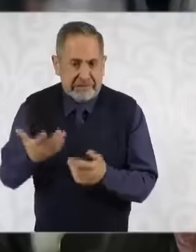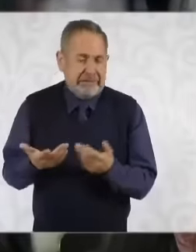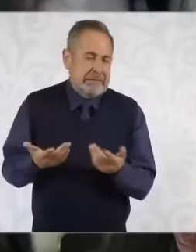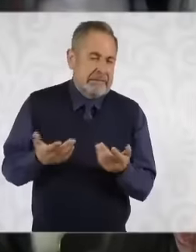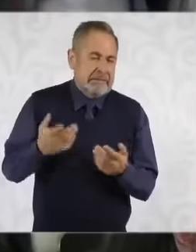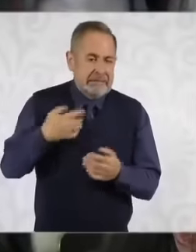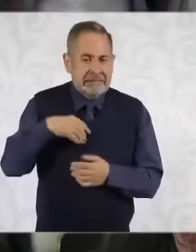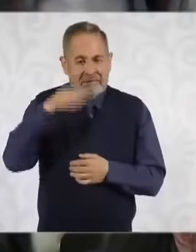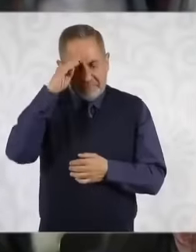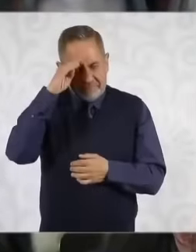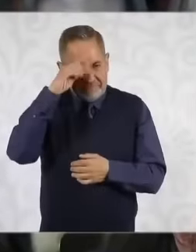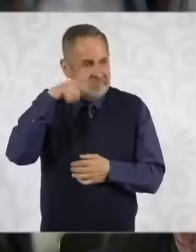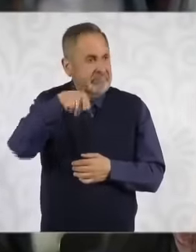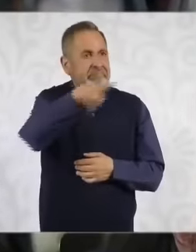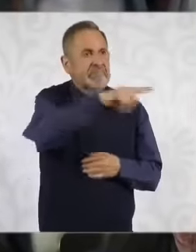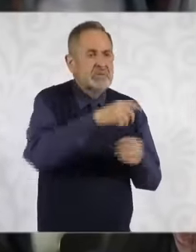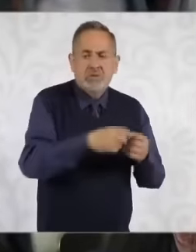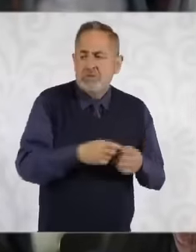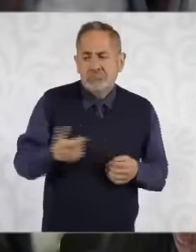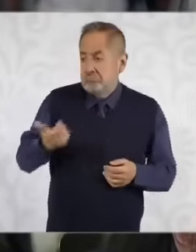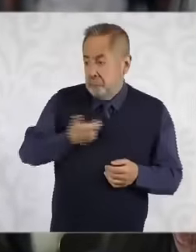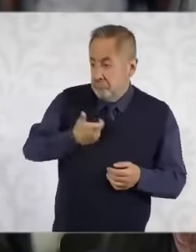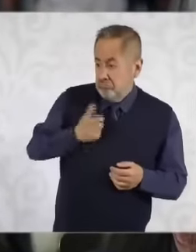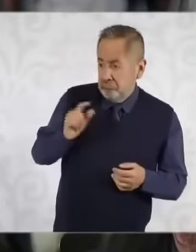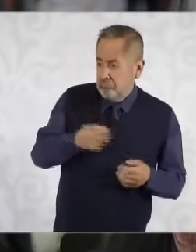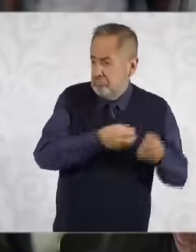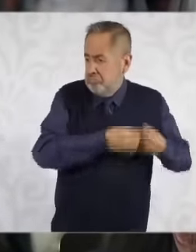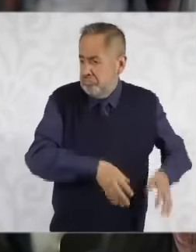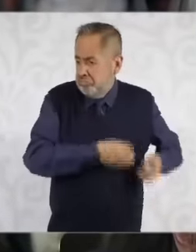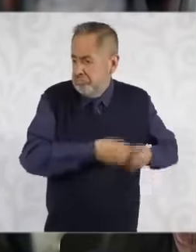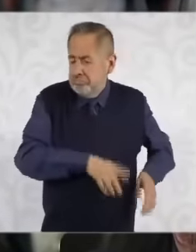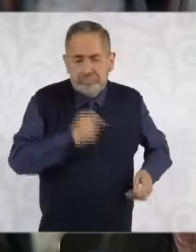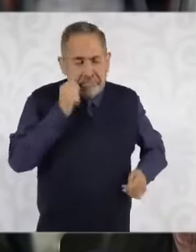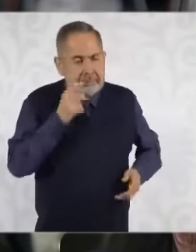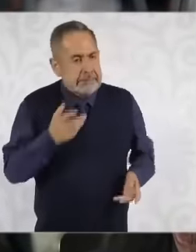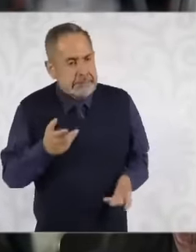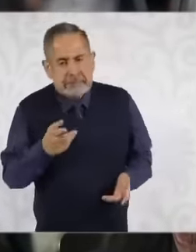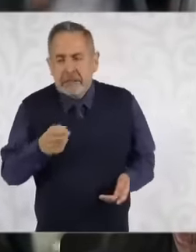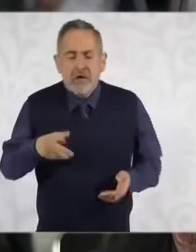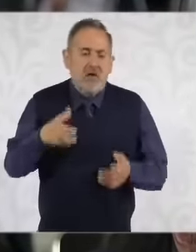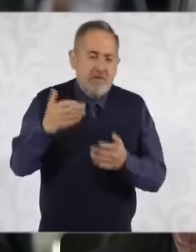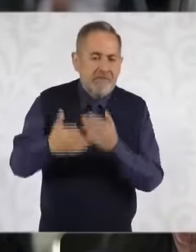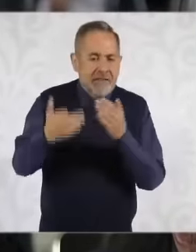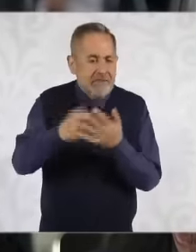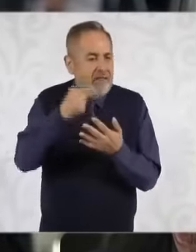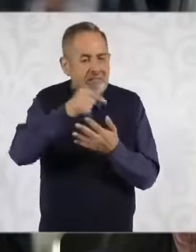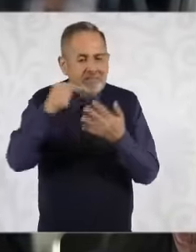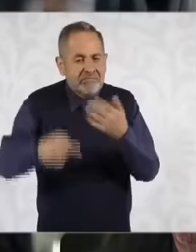loss of productivity, lower use of human potential and symptoms of